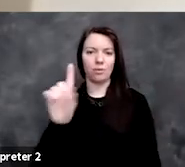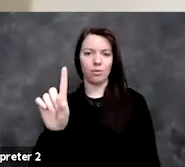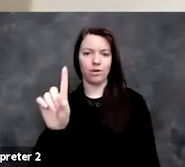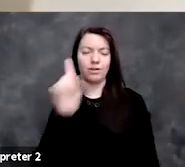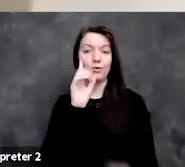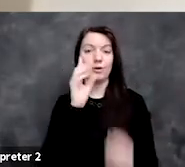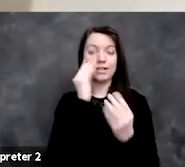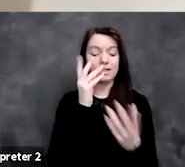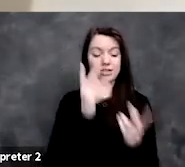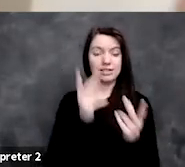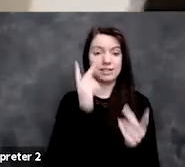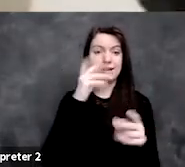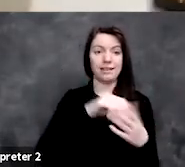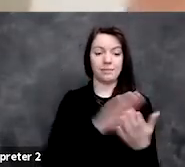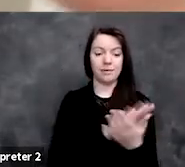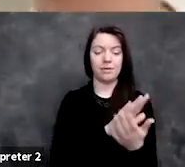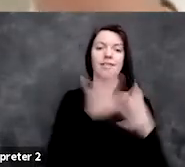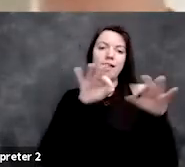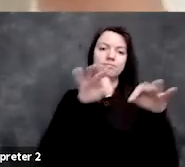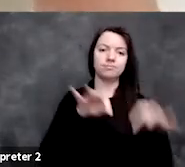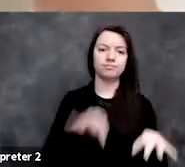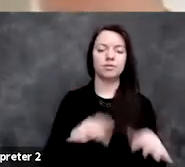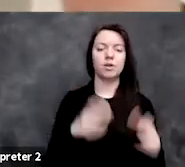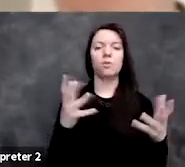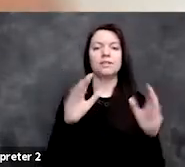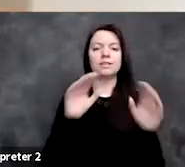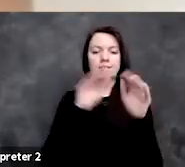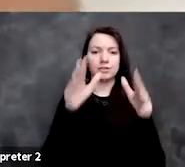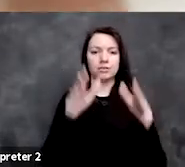that comments on the distribution of at least